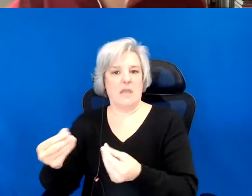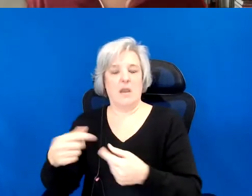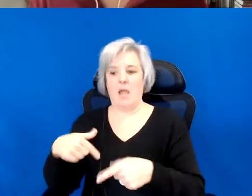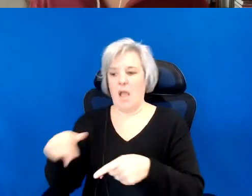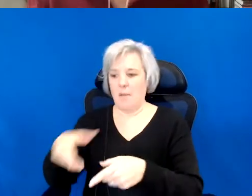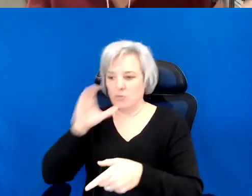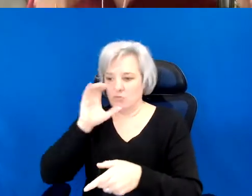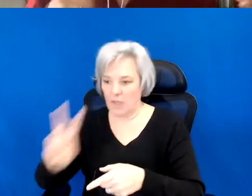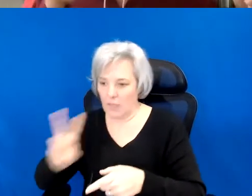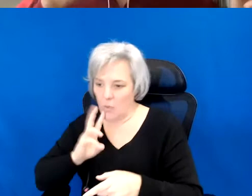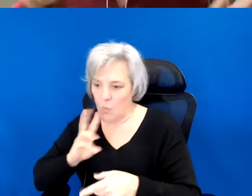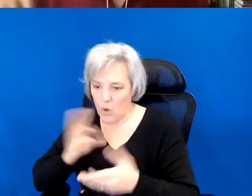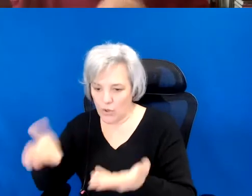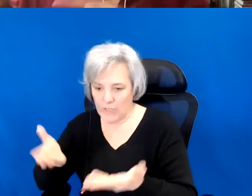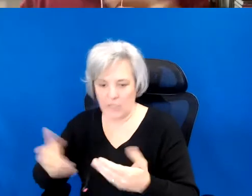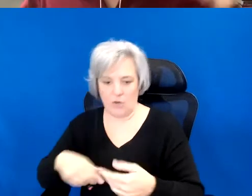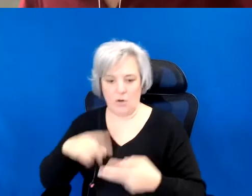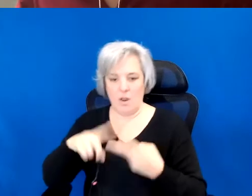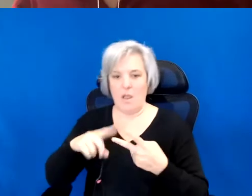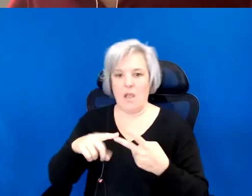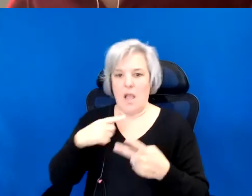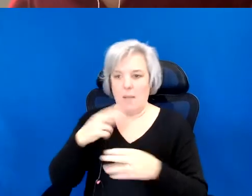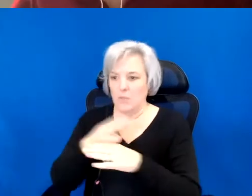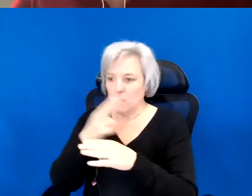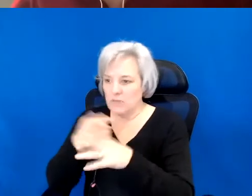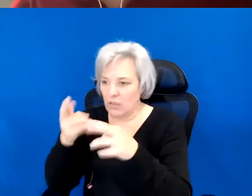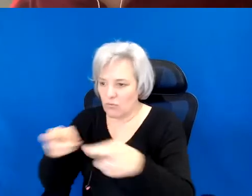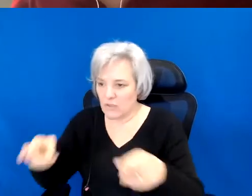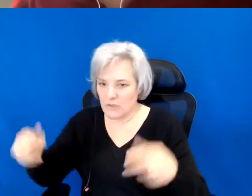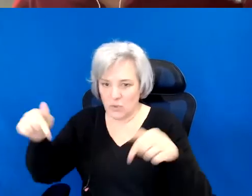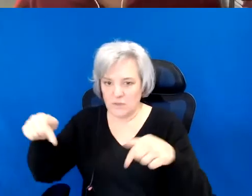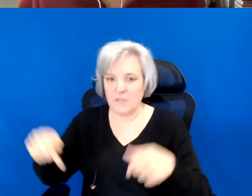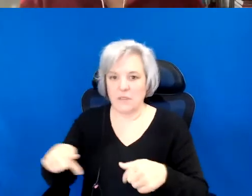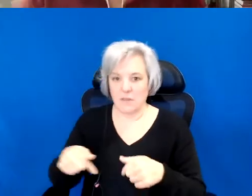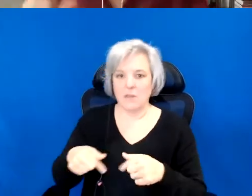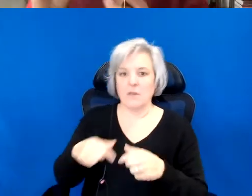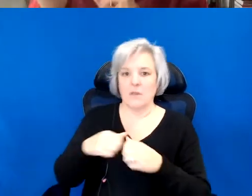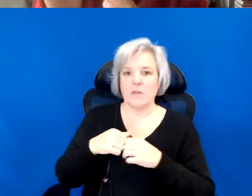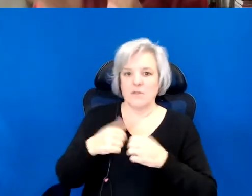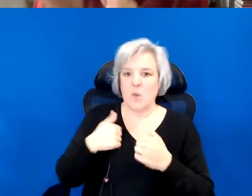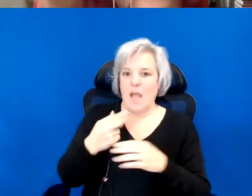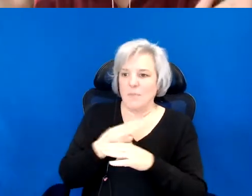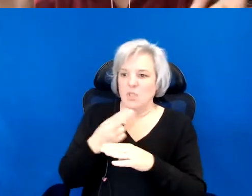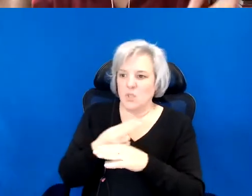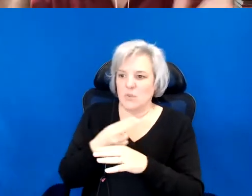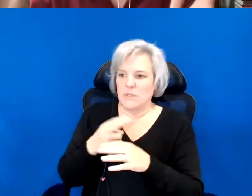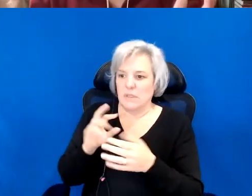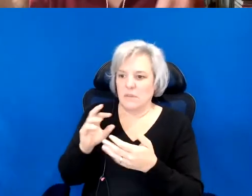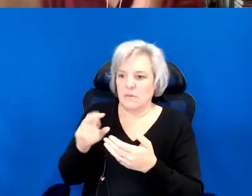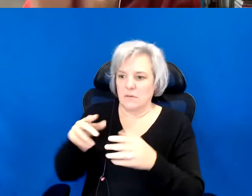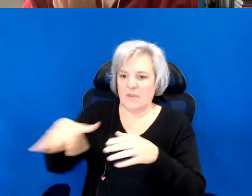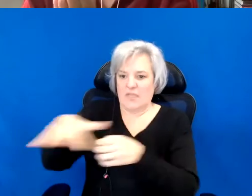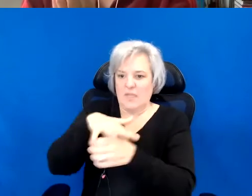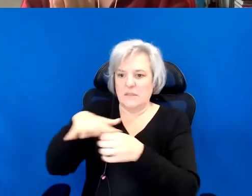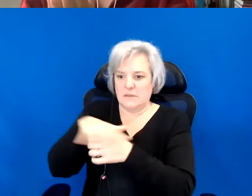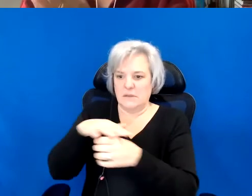it comes from, by me drinking this water, this is the reserve that is not getting water. So I think there is something. But like to say that I am complicit, I will